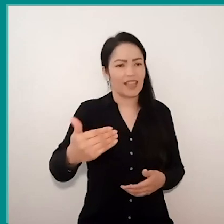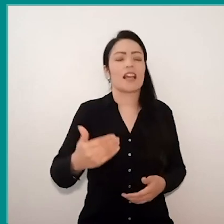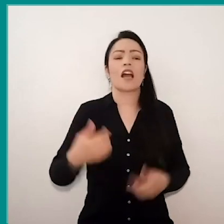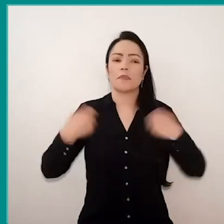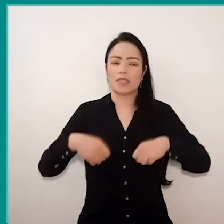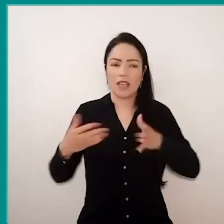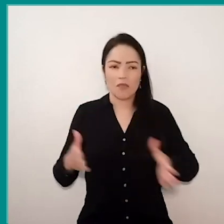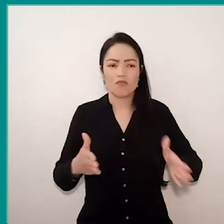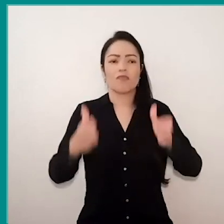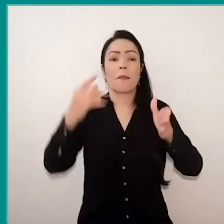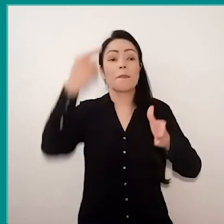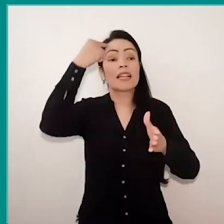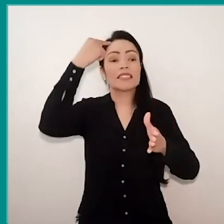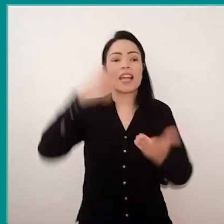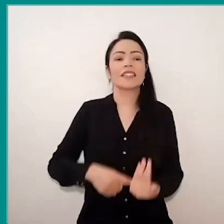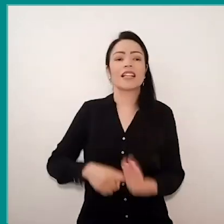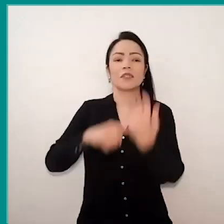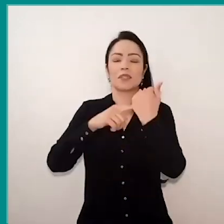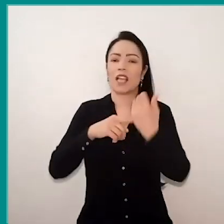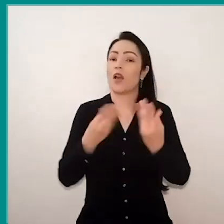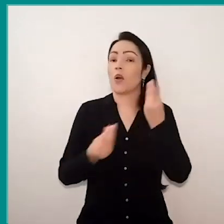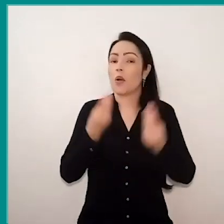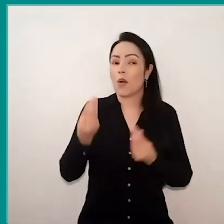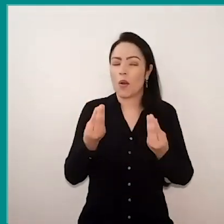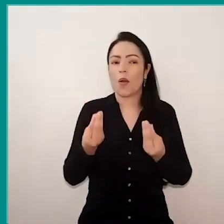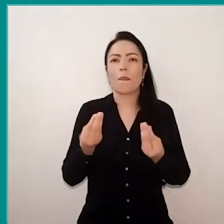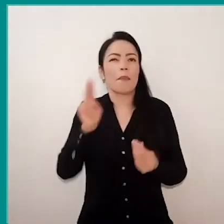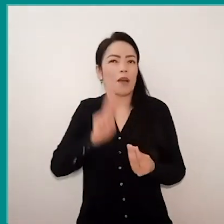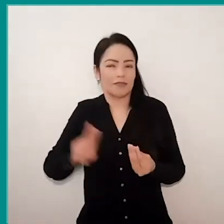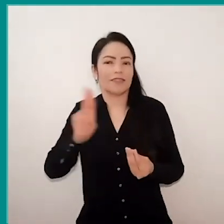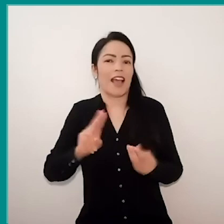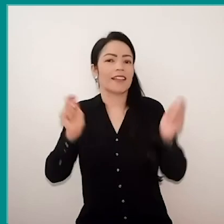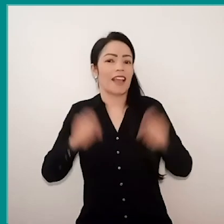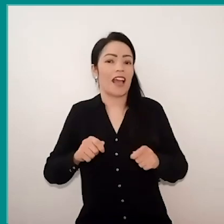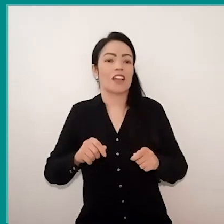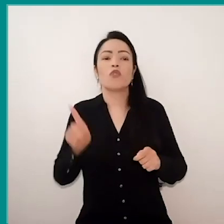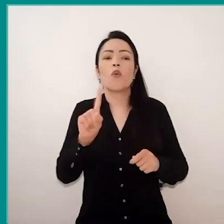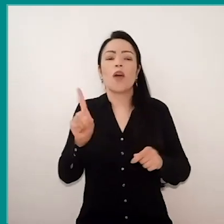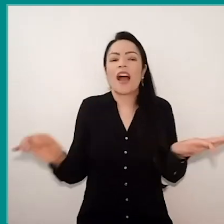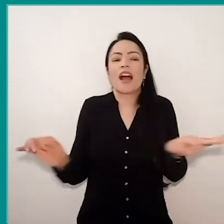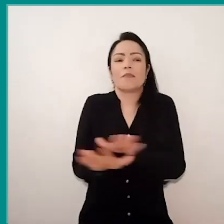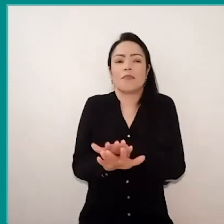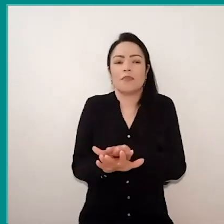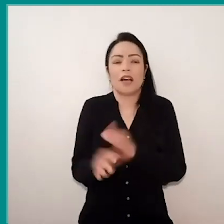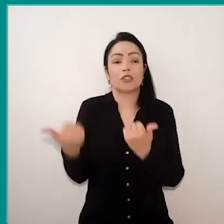thinking of this technology as means, not the end, and never letting it substitute the human being. And this restlessness